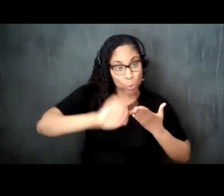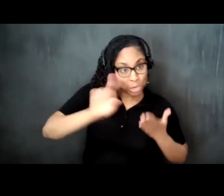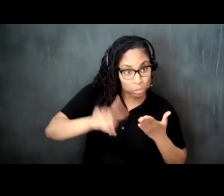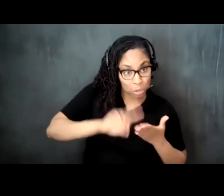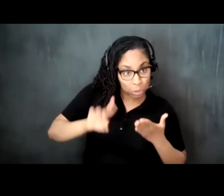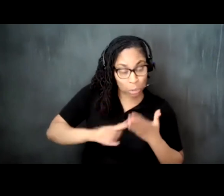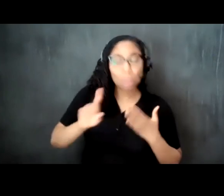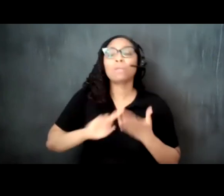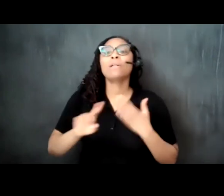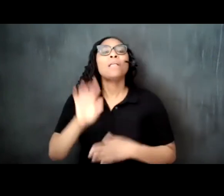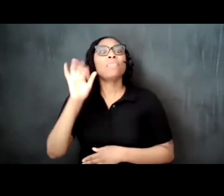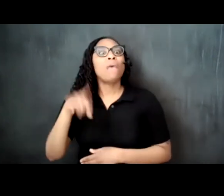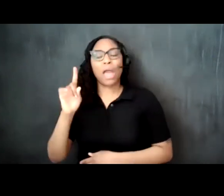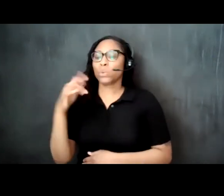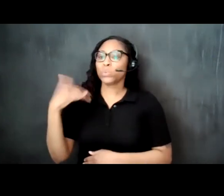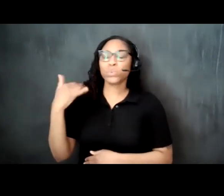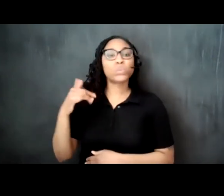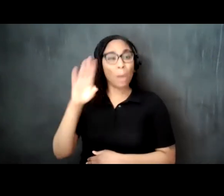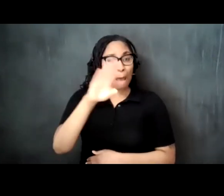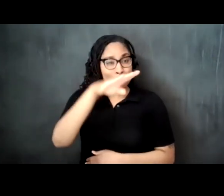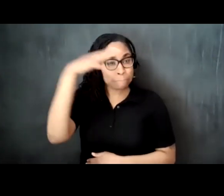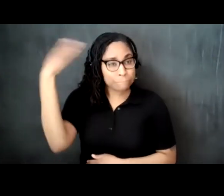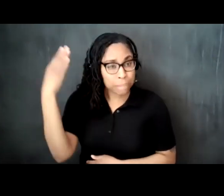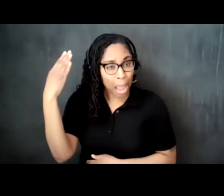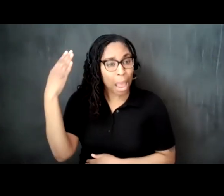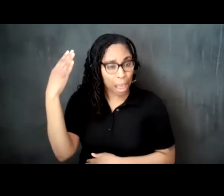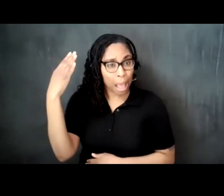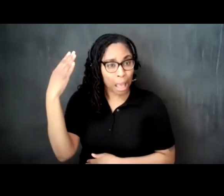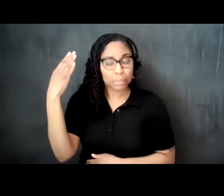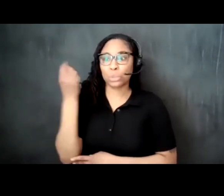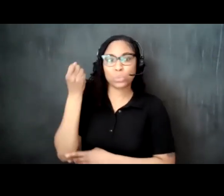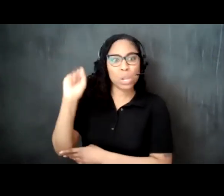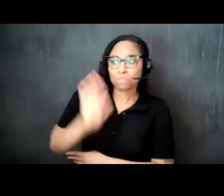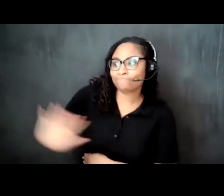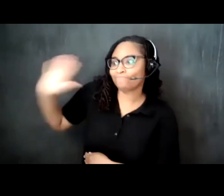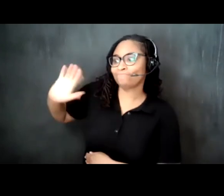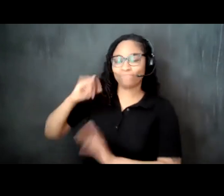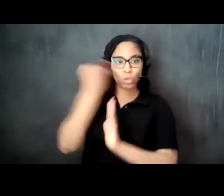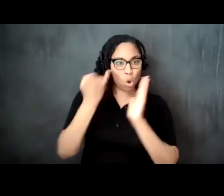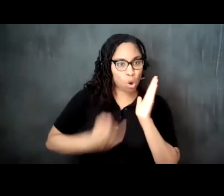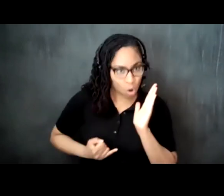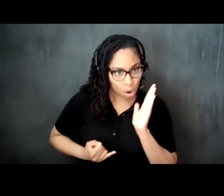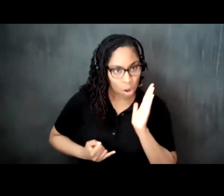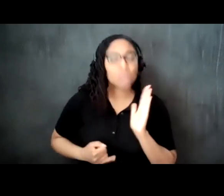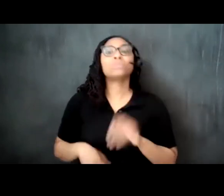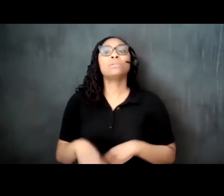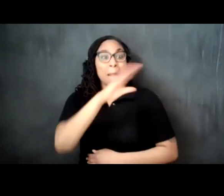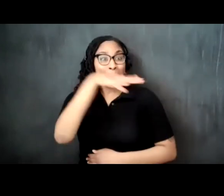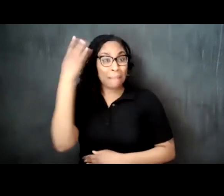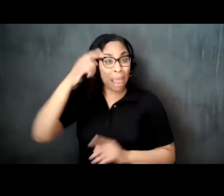renaissance era visual arts black internationalism black palestinian transnationalism liberationist